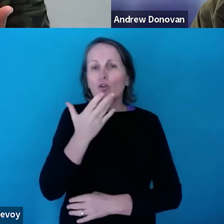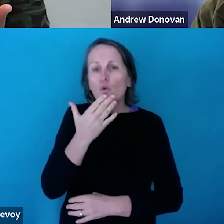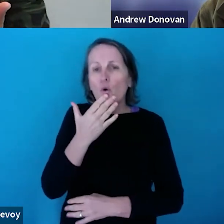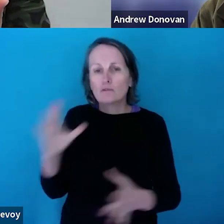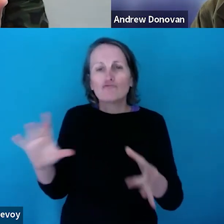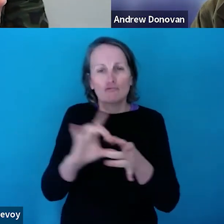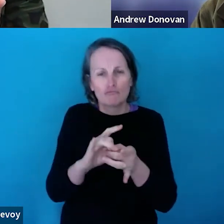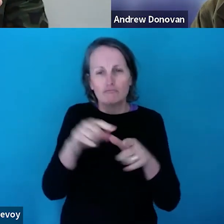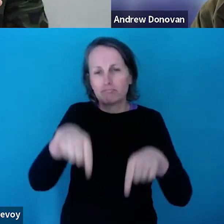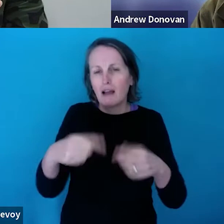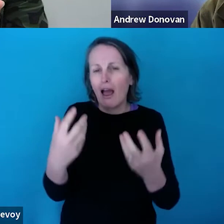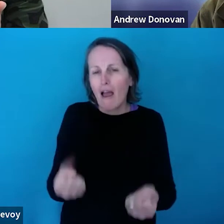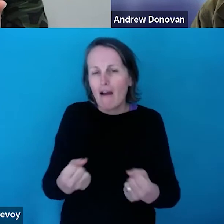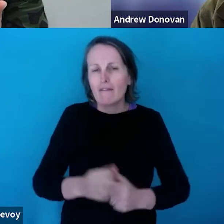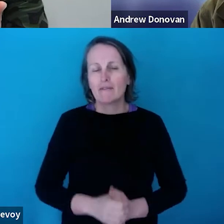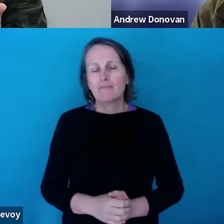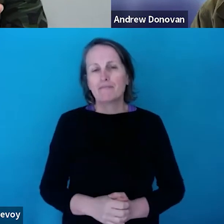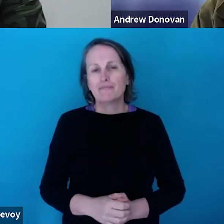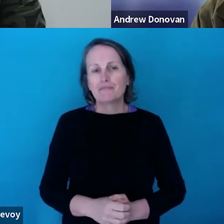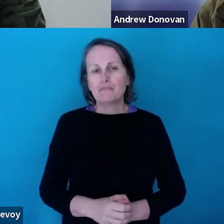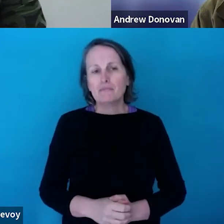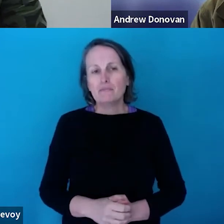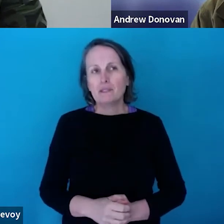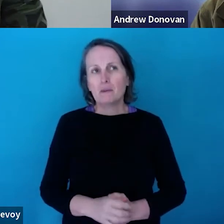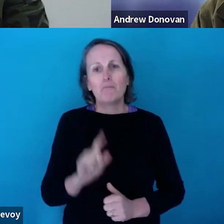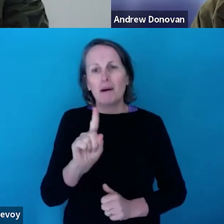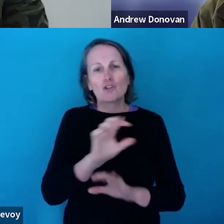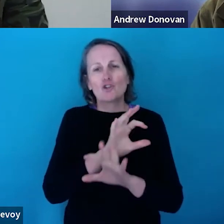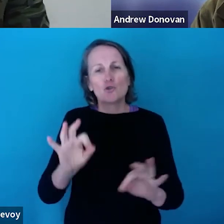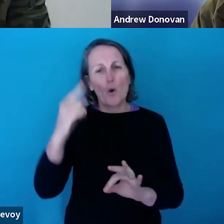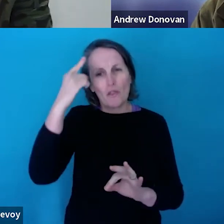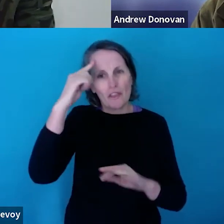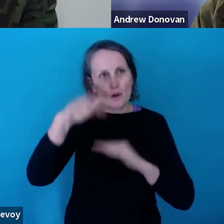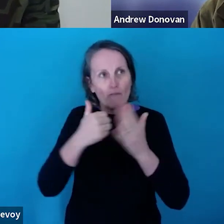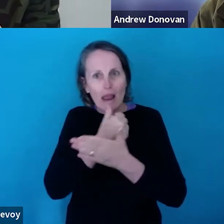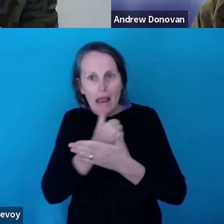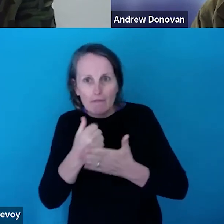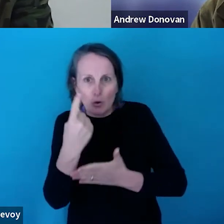Ultimately I think it's less about thinking about every dollar being spent in Victoria